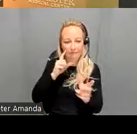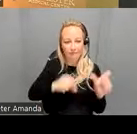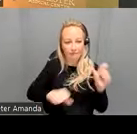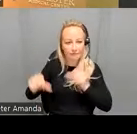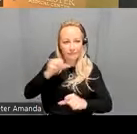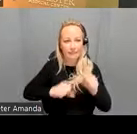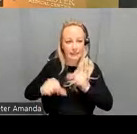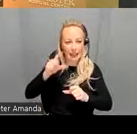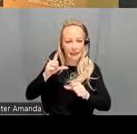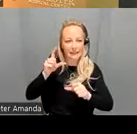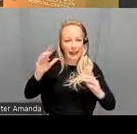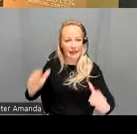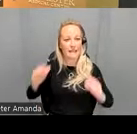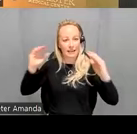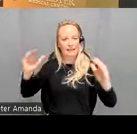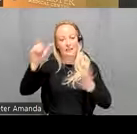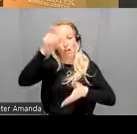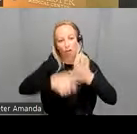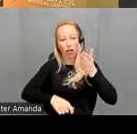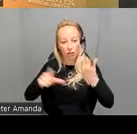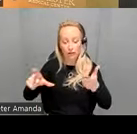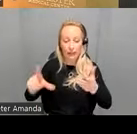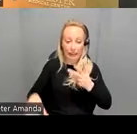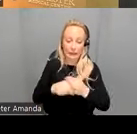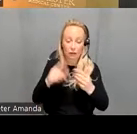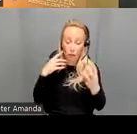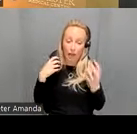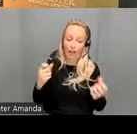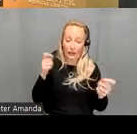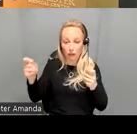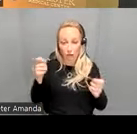on this paper and um in addition to healthy controls in schizophrenic patients there was